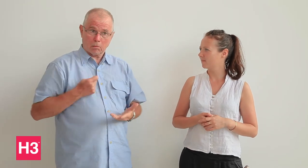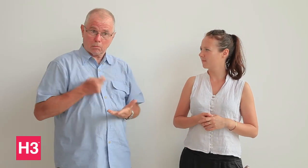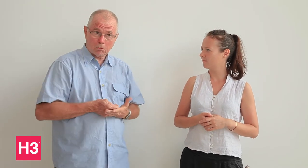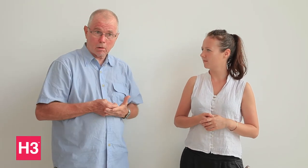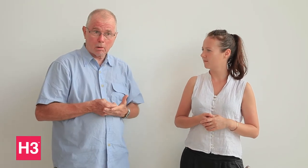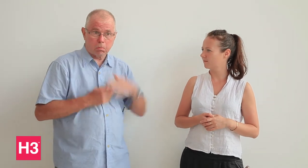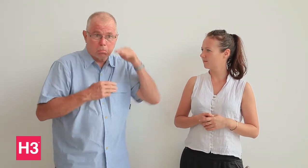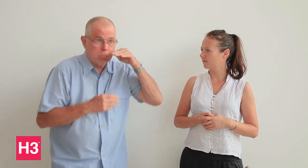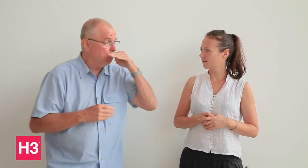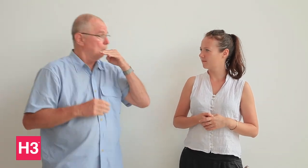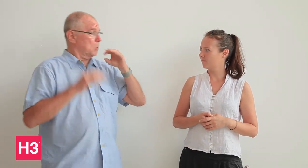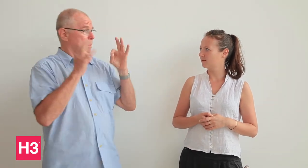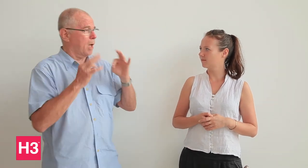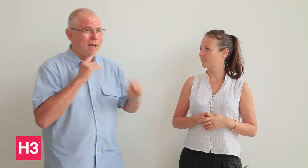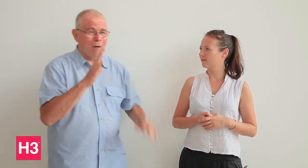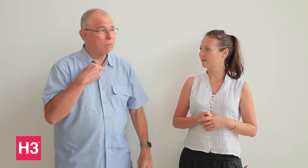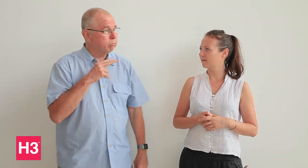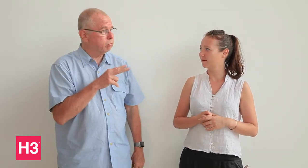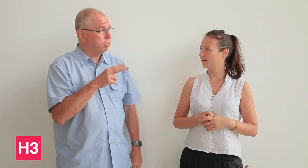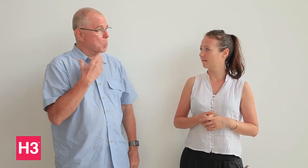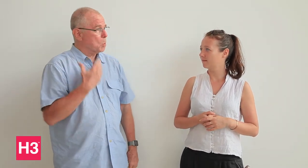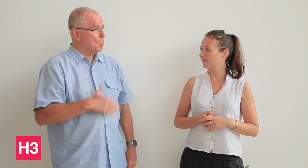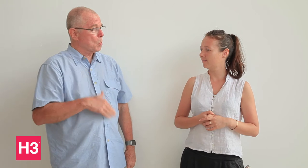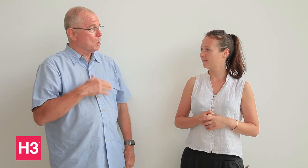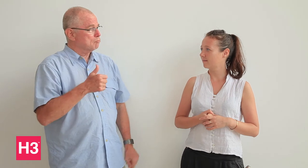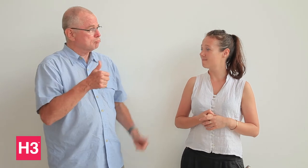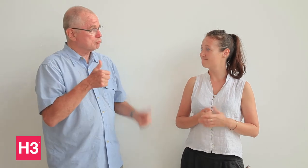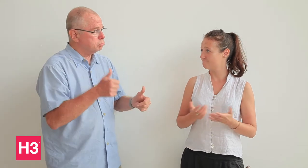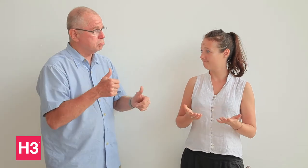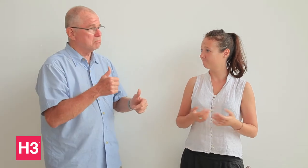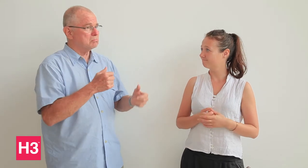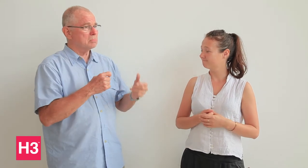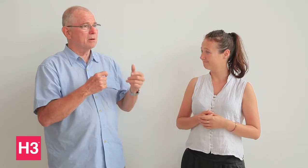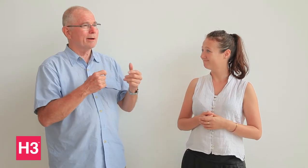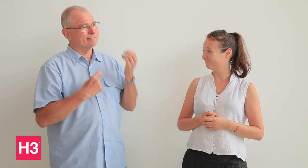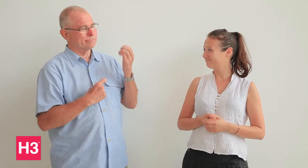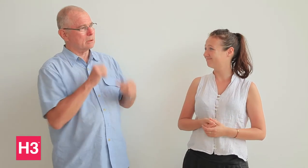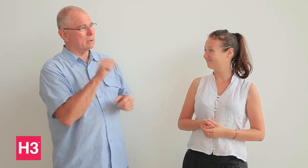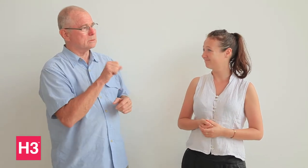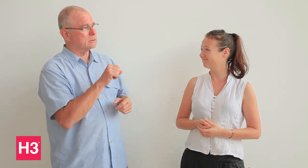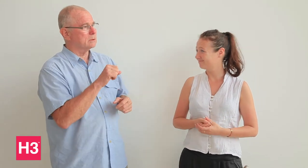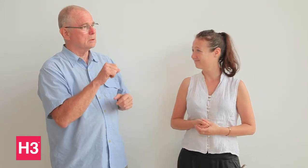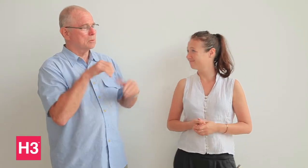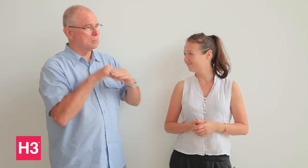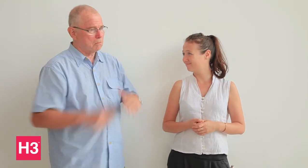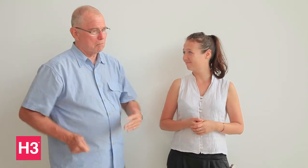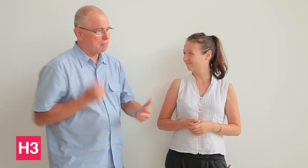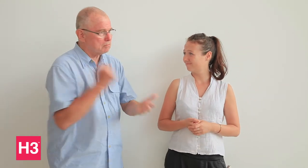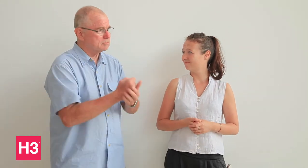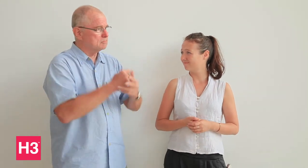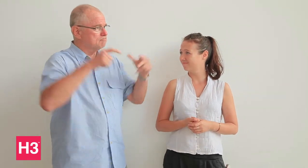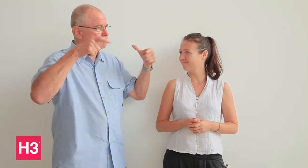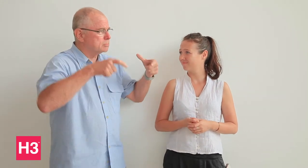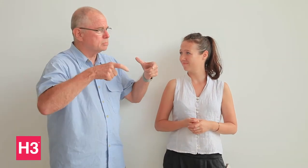But for athletes to pay for themselves at the risk of danger... Yes, there is some danger, but it is the same in USA.